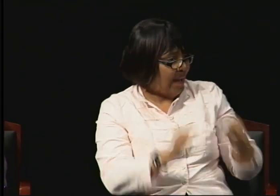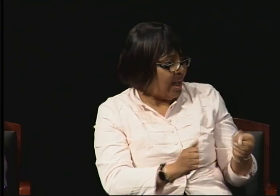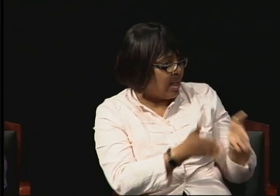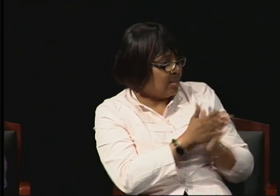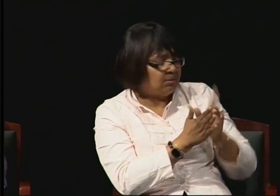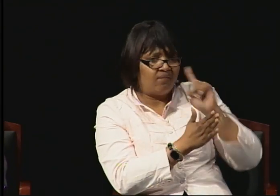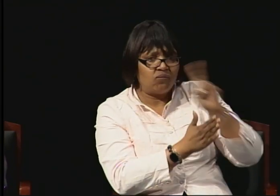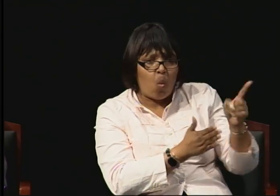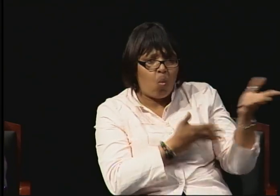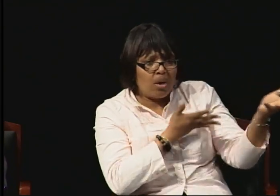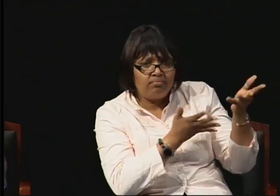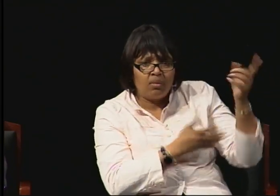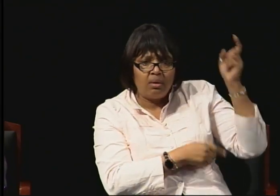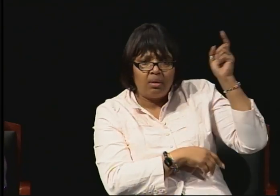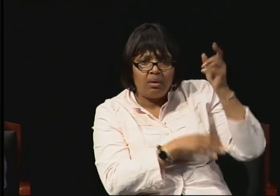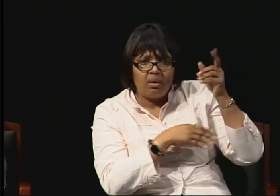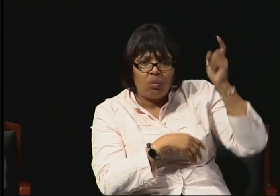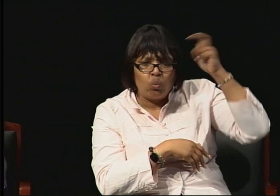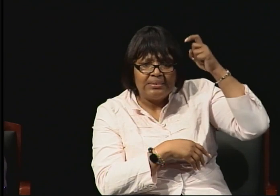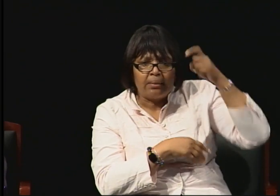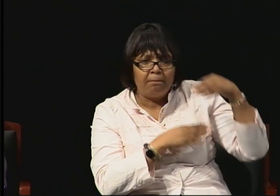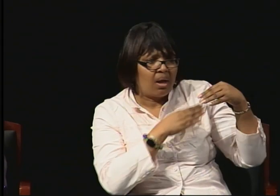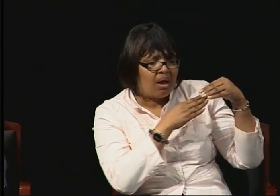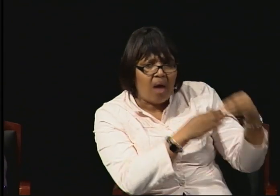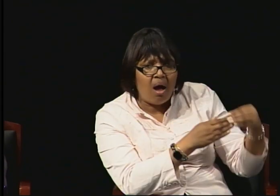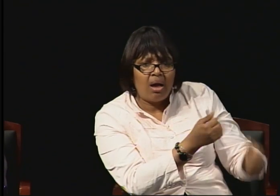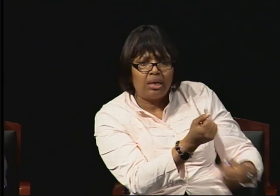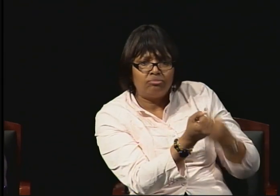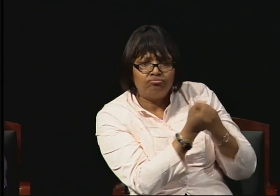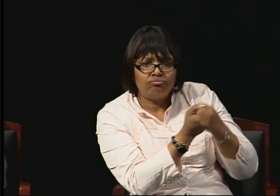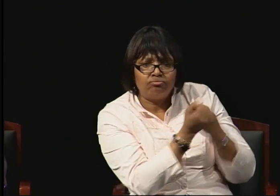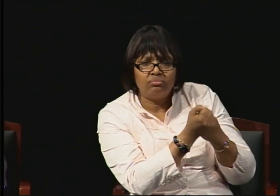to navigate the journey better.